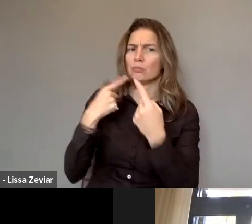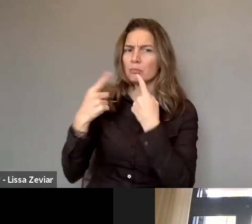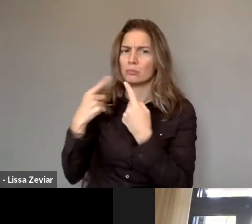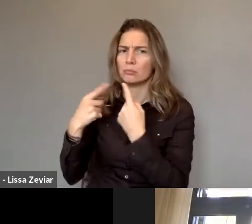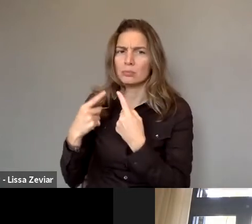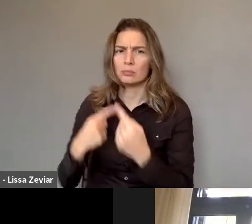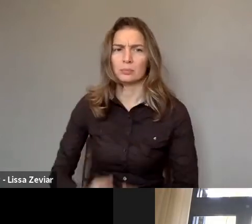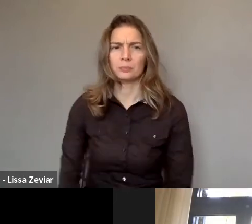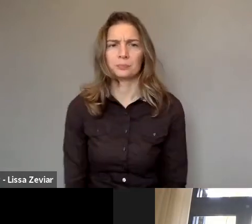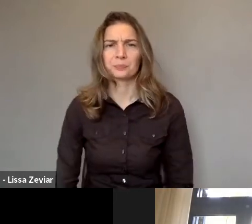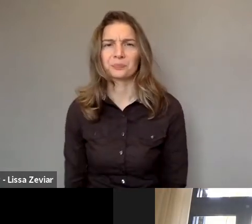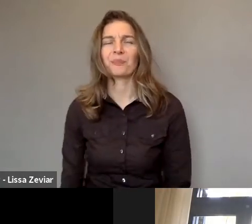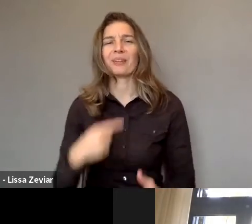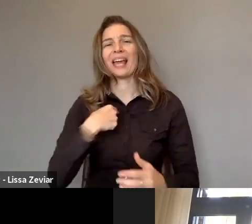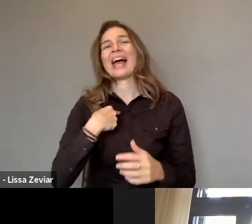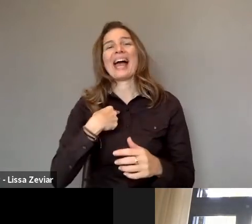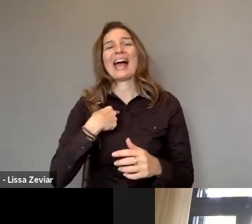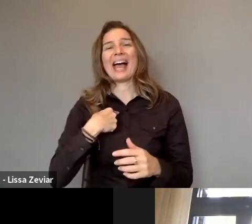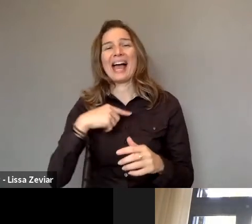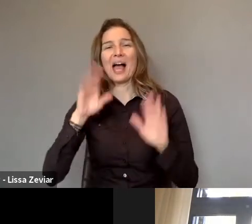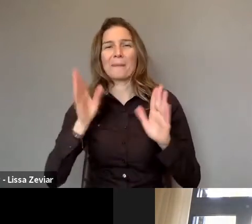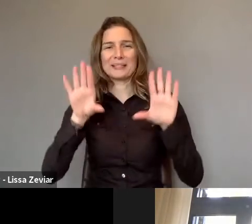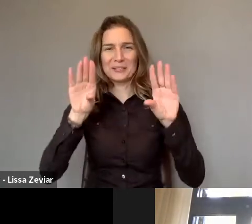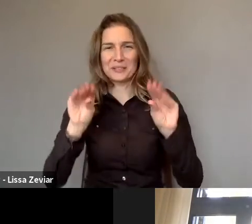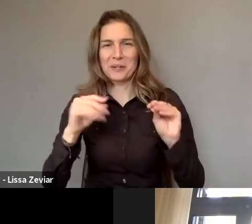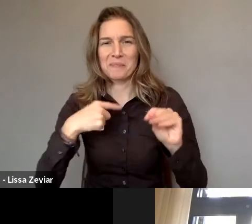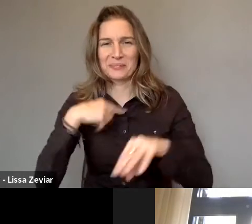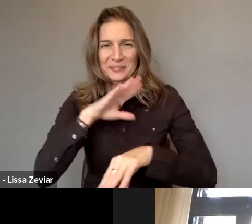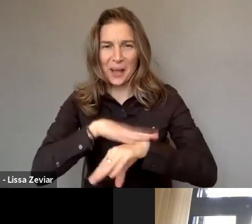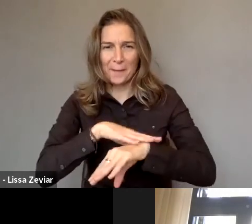I’ll stop here because I think I've taken my time. Thank you.